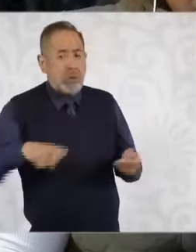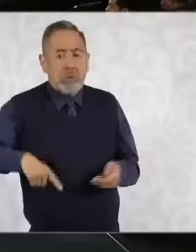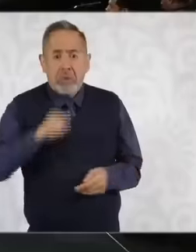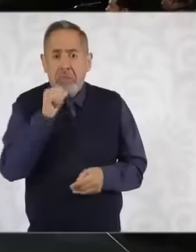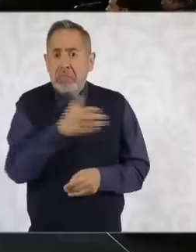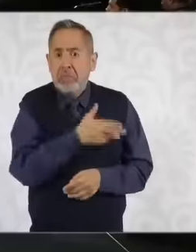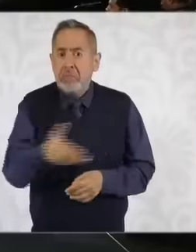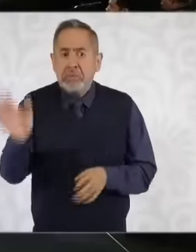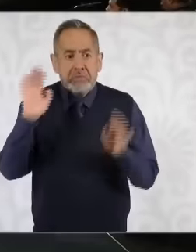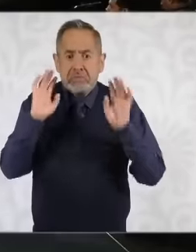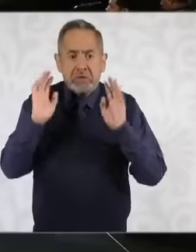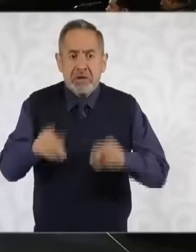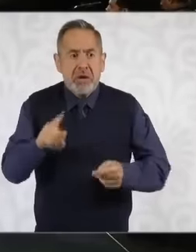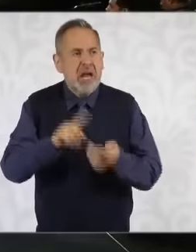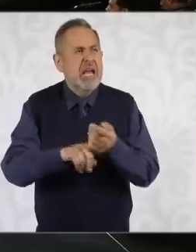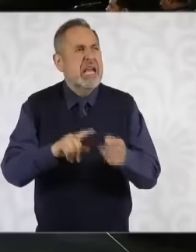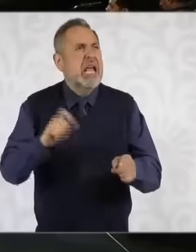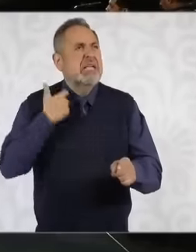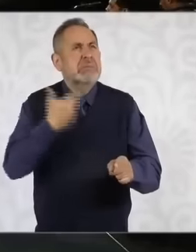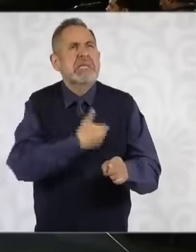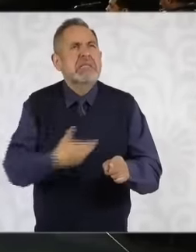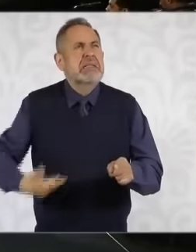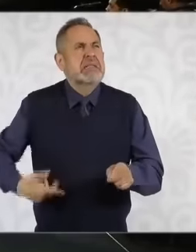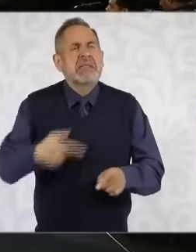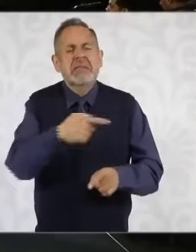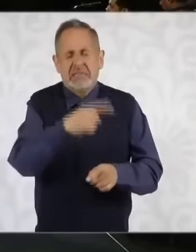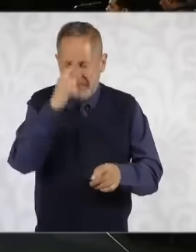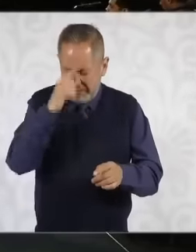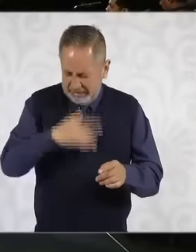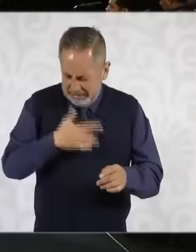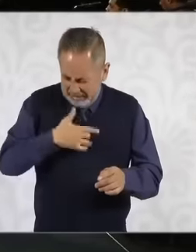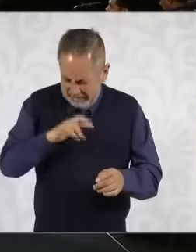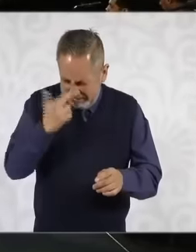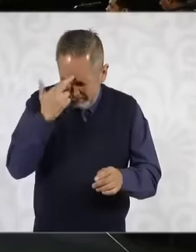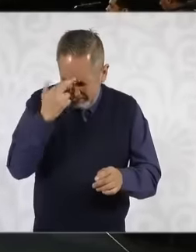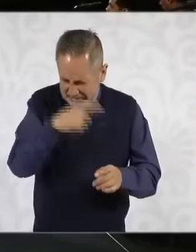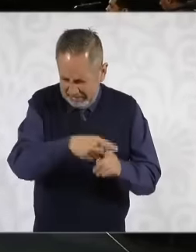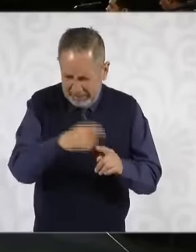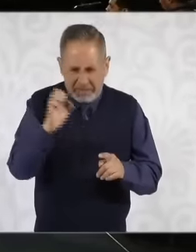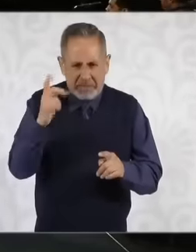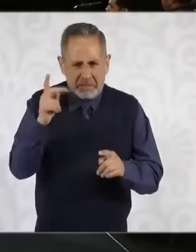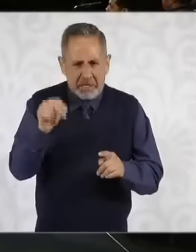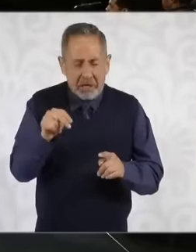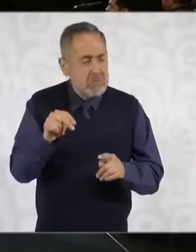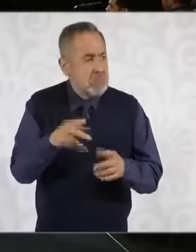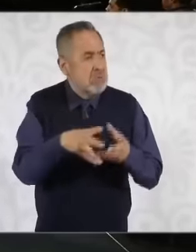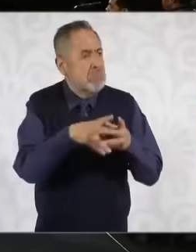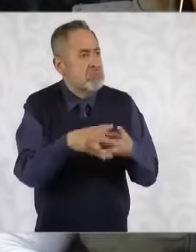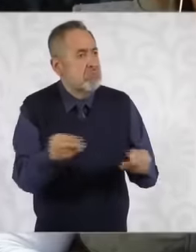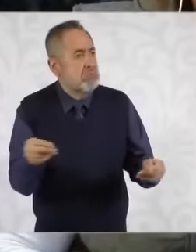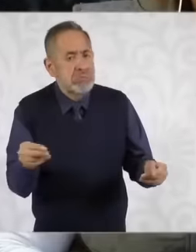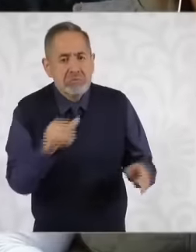the six-year term arrived, if not bad memory of Peña Nieto, this scheme disappeared.